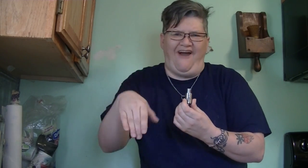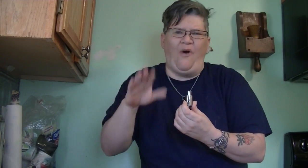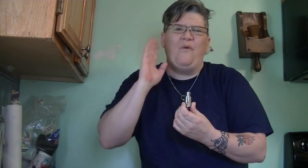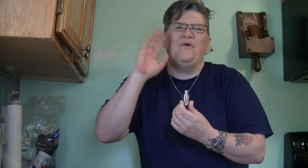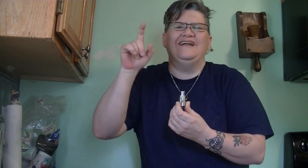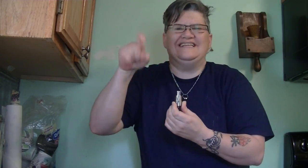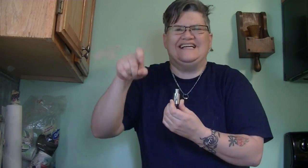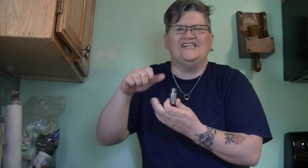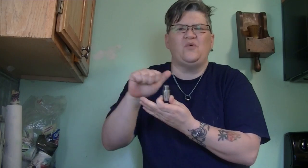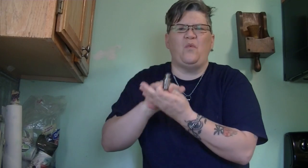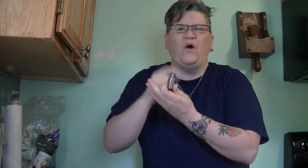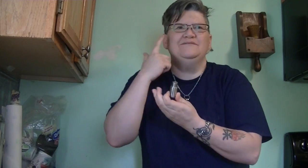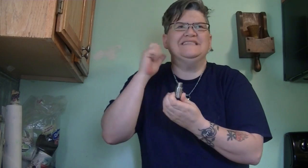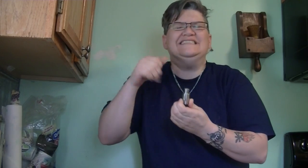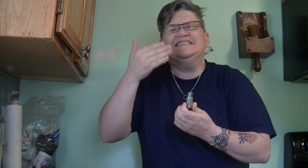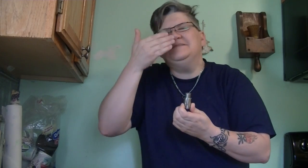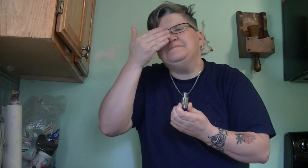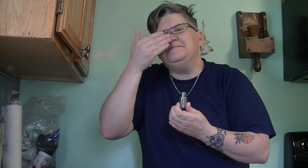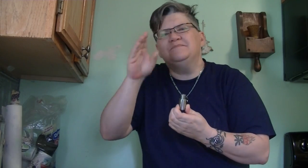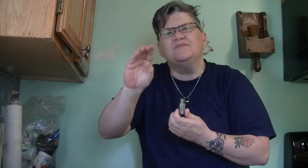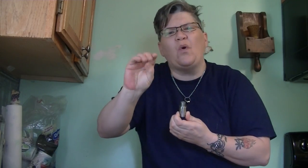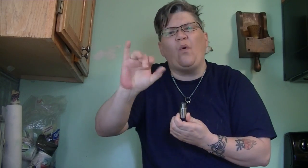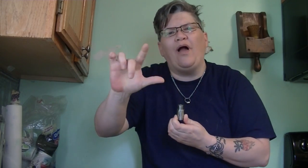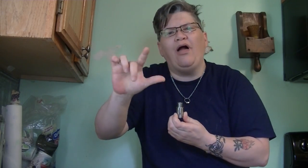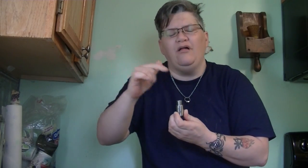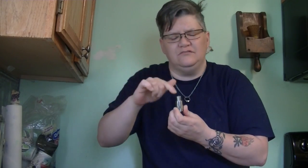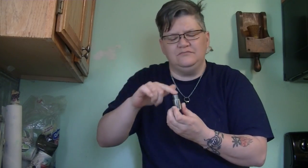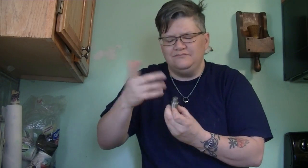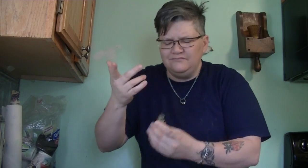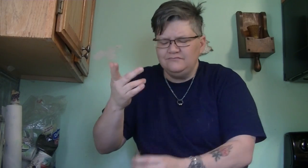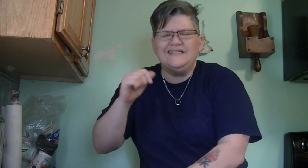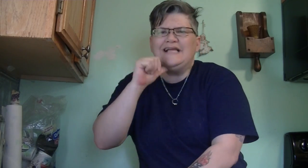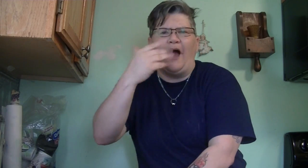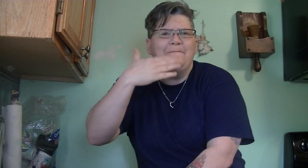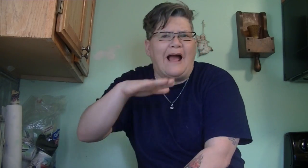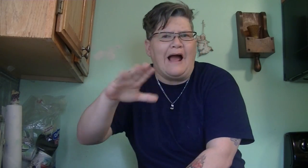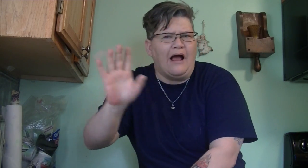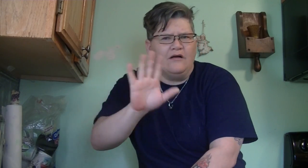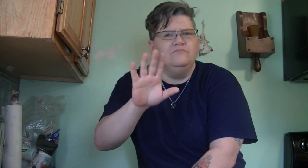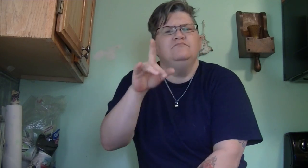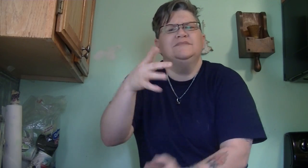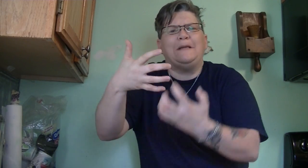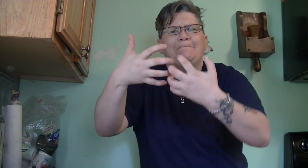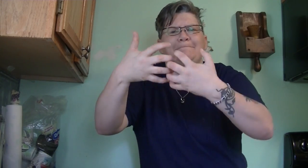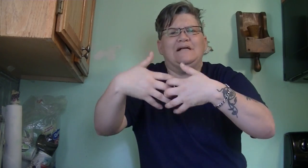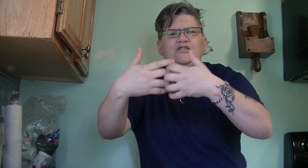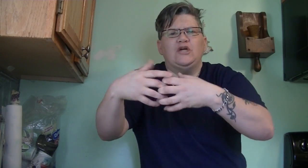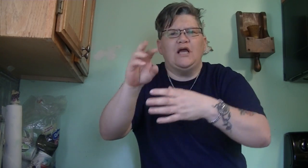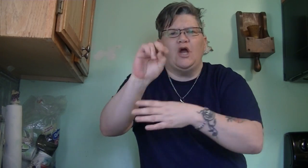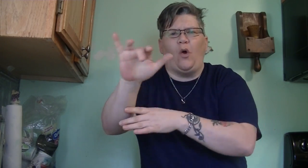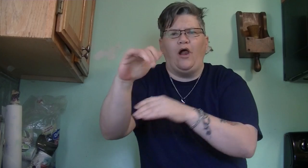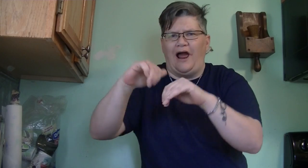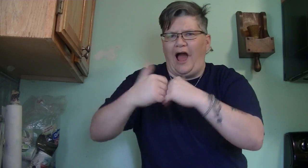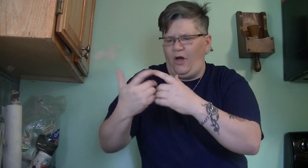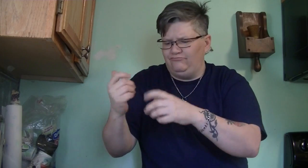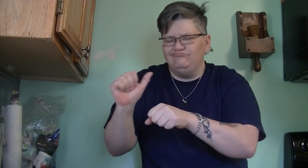But I know it will need to be washed because You can smell oil It's not a bad thing, machine oil